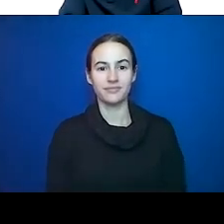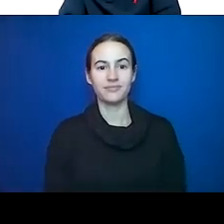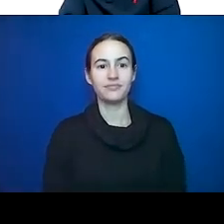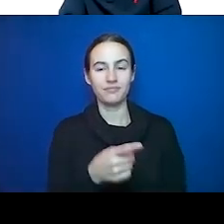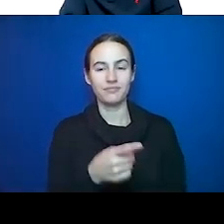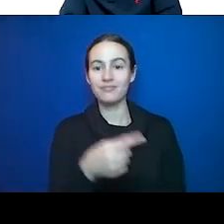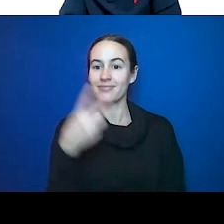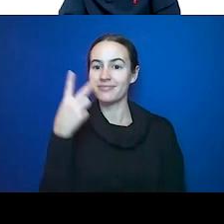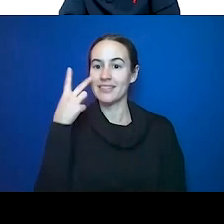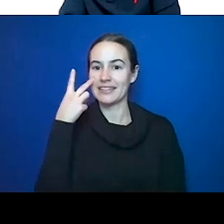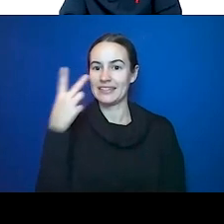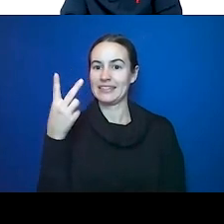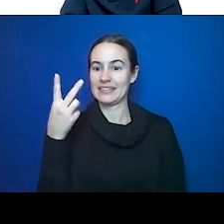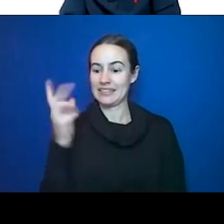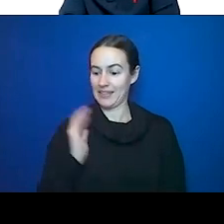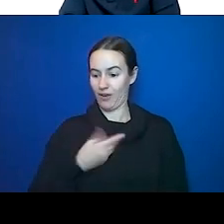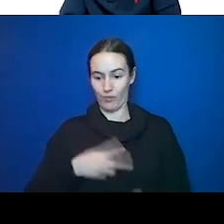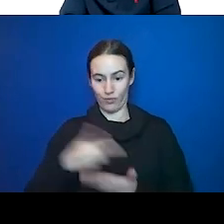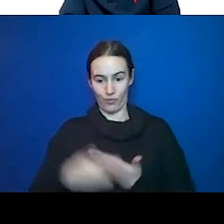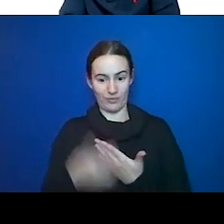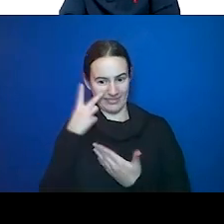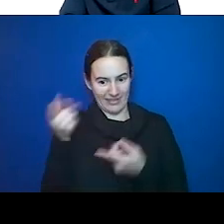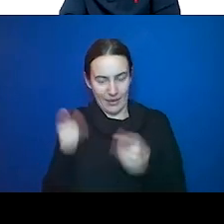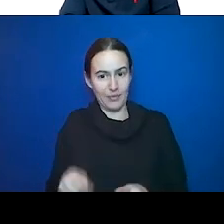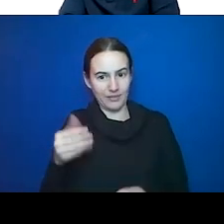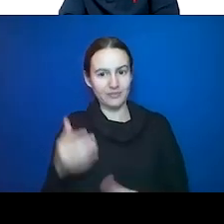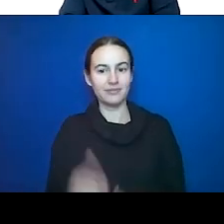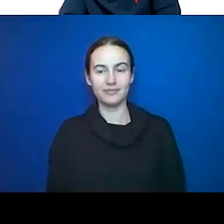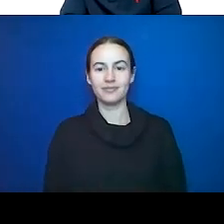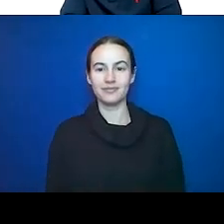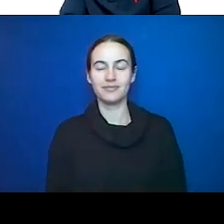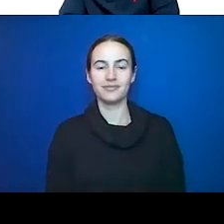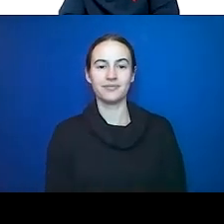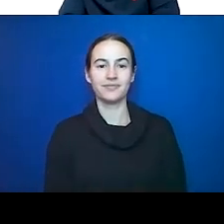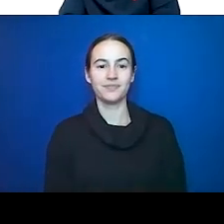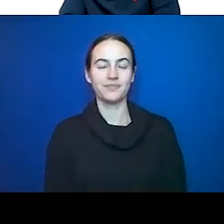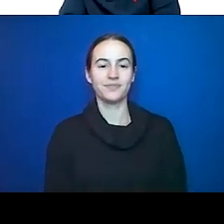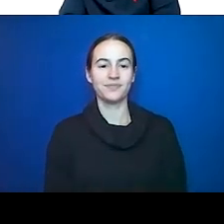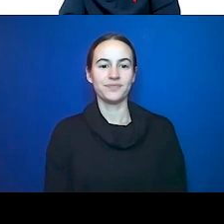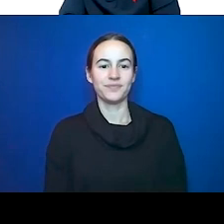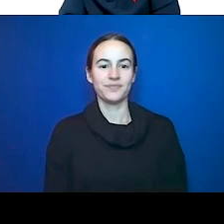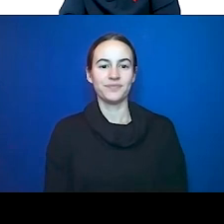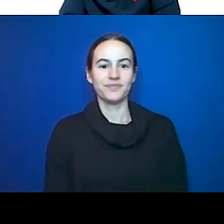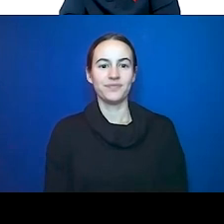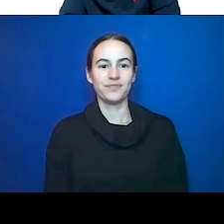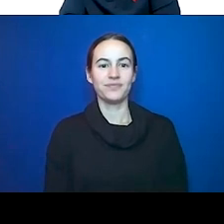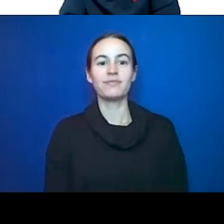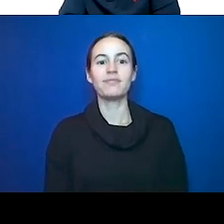program and we will talk to you more about that later. The anti-inflammatory effects of a vegan diet. I put this slide